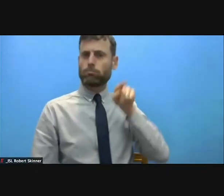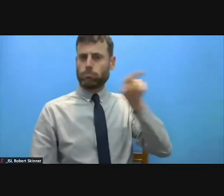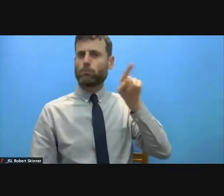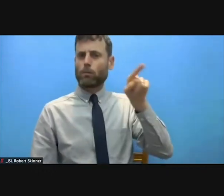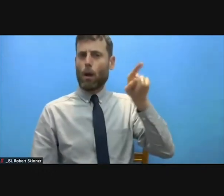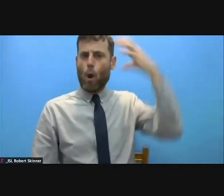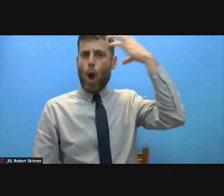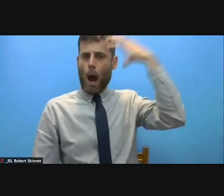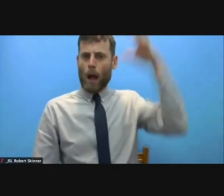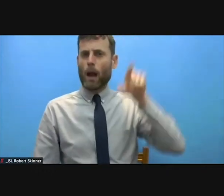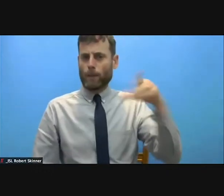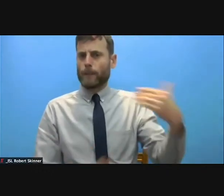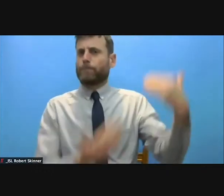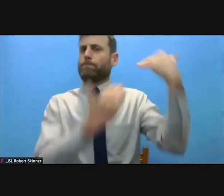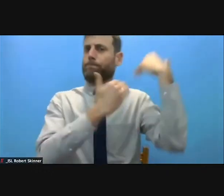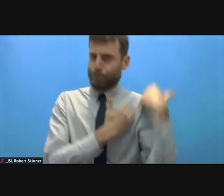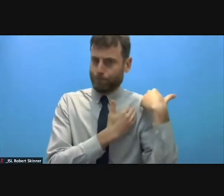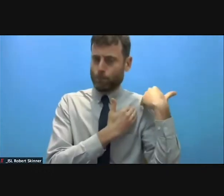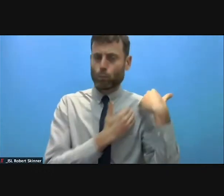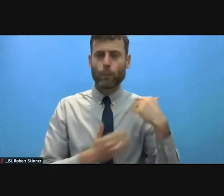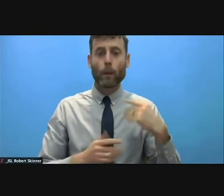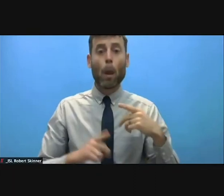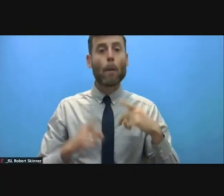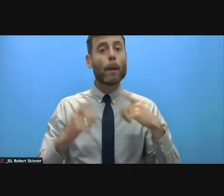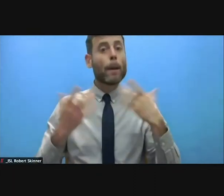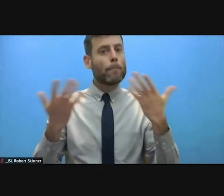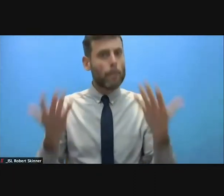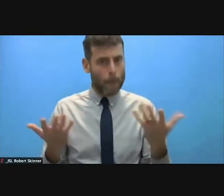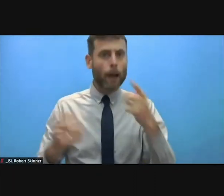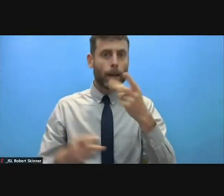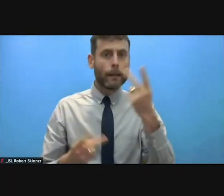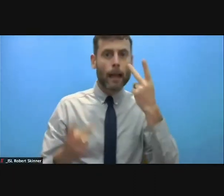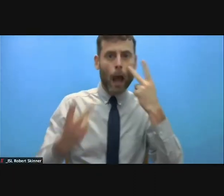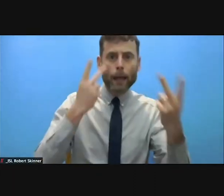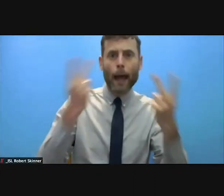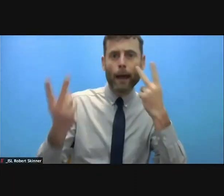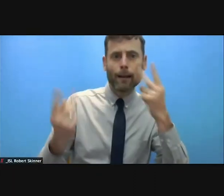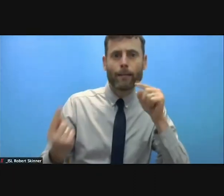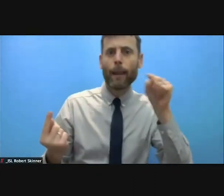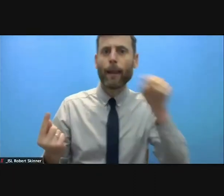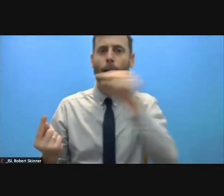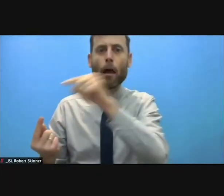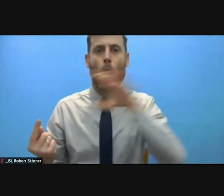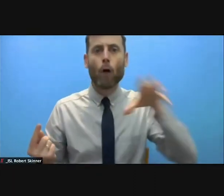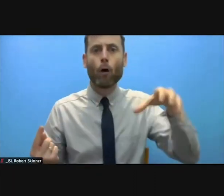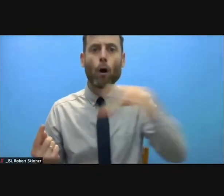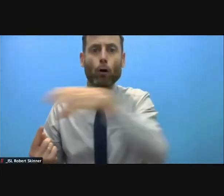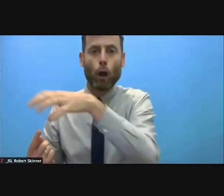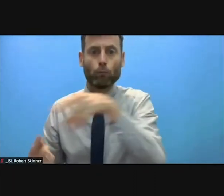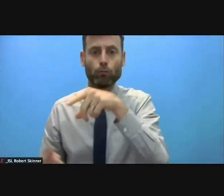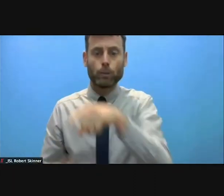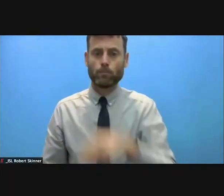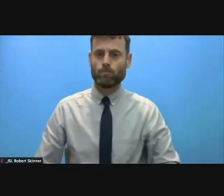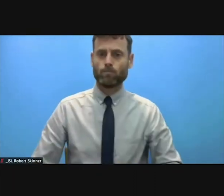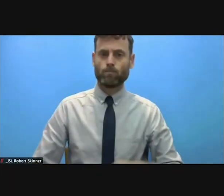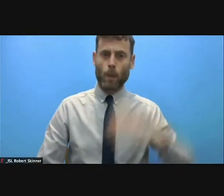But in context, where states are not willing or unable to protect the civilians on their